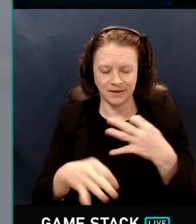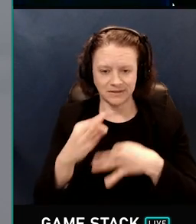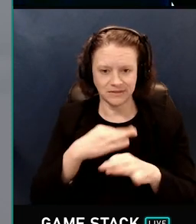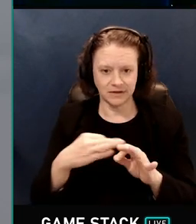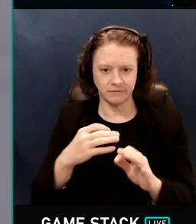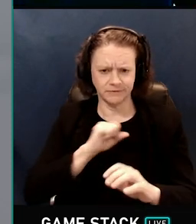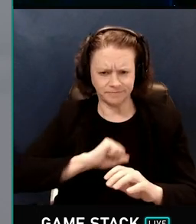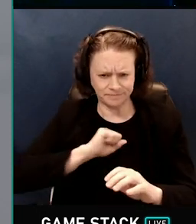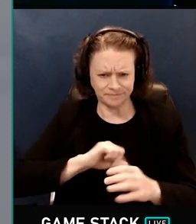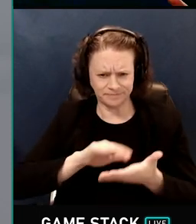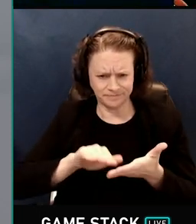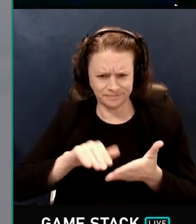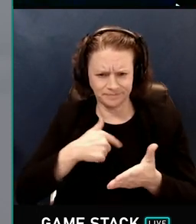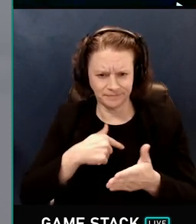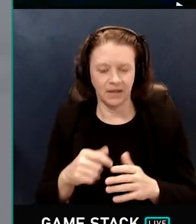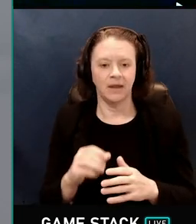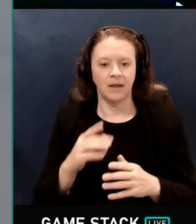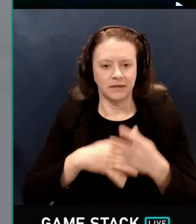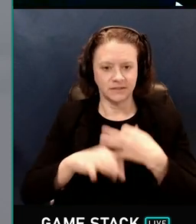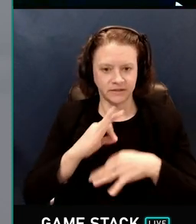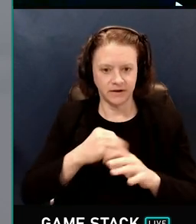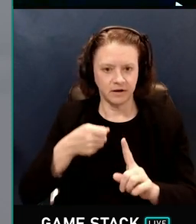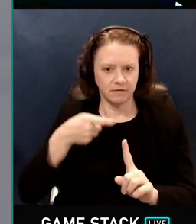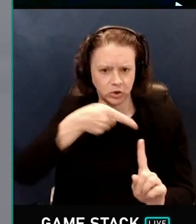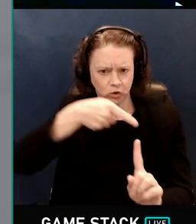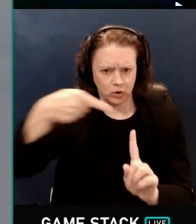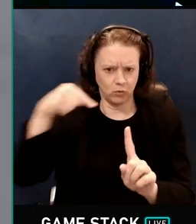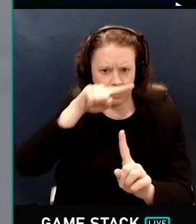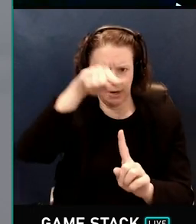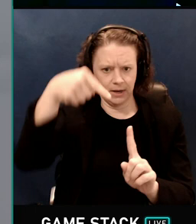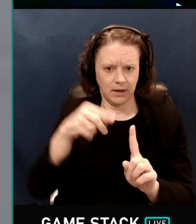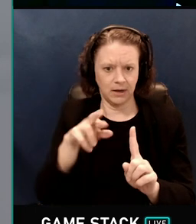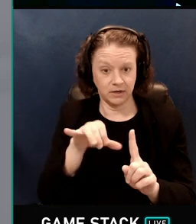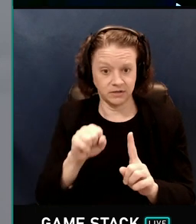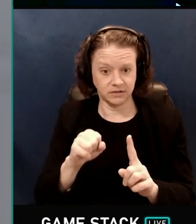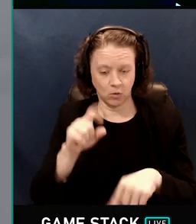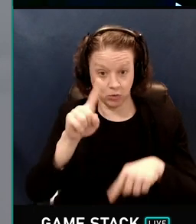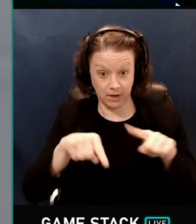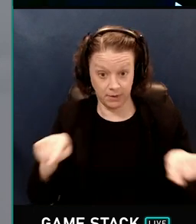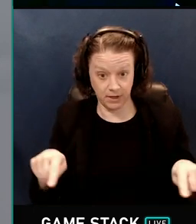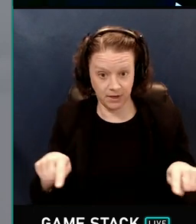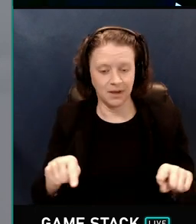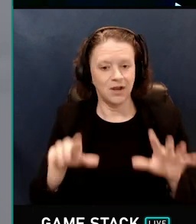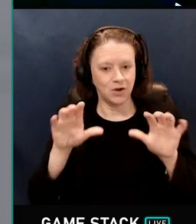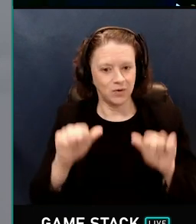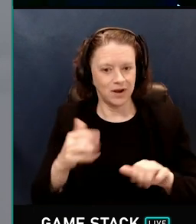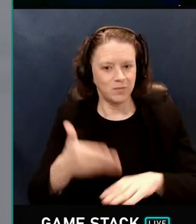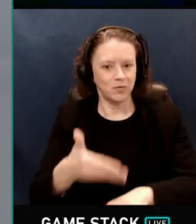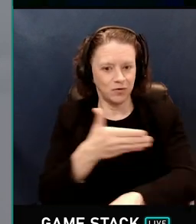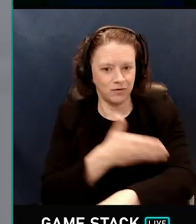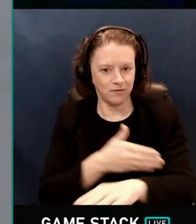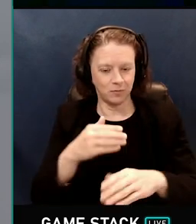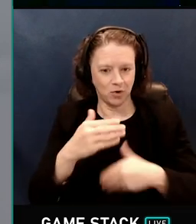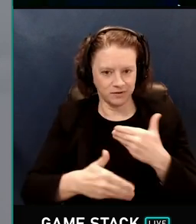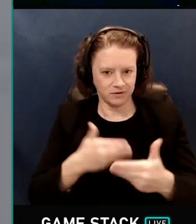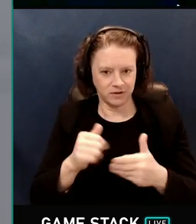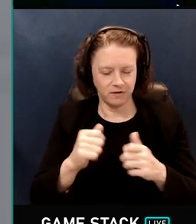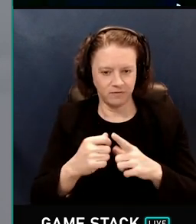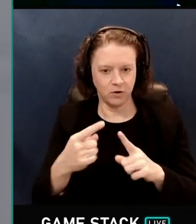rays in completely random directions, you can do better if you can shoot more rays